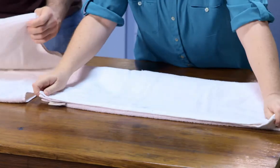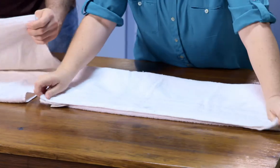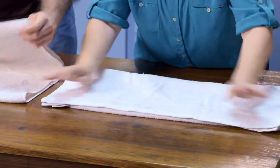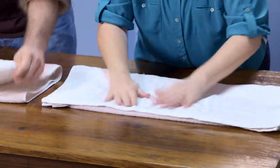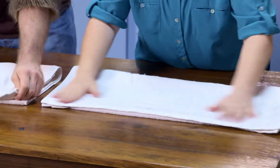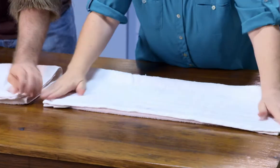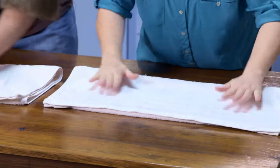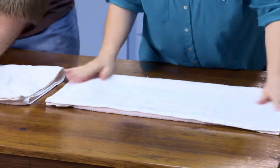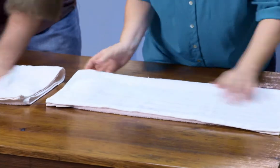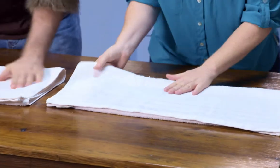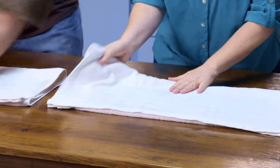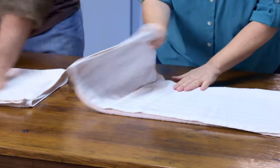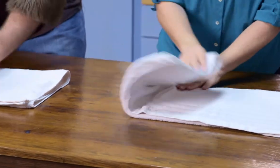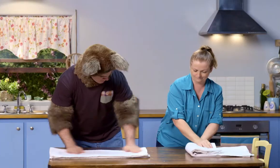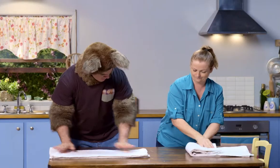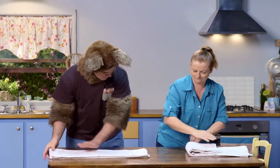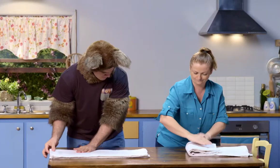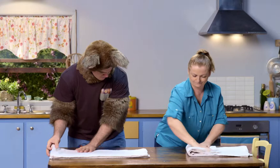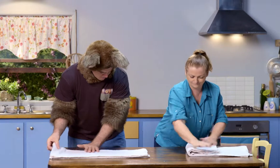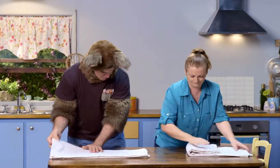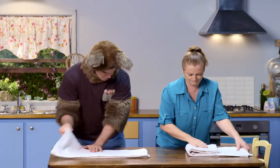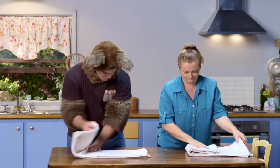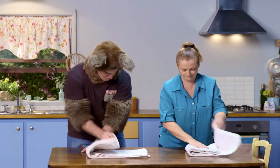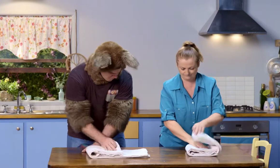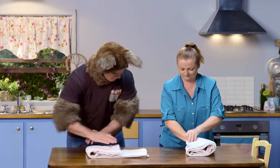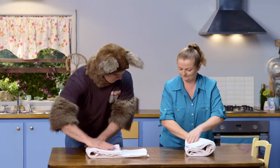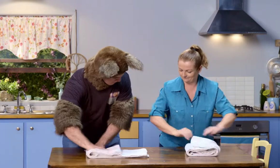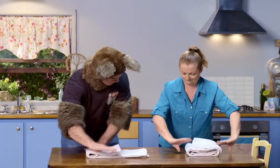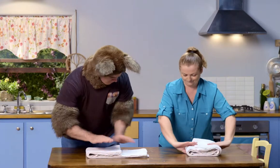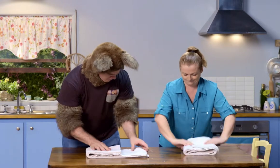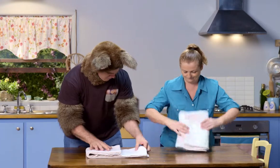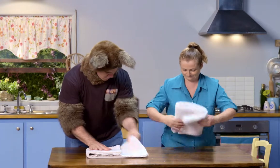Fold. Hmm. Fold.